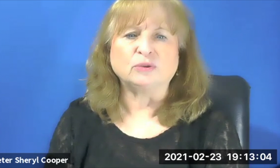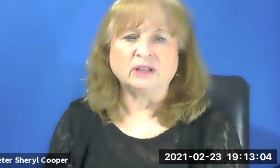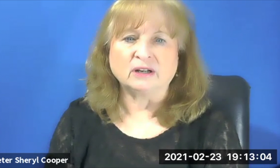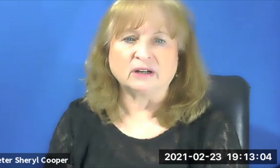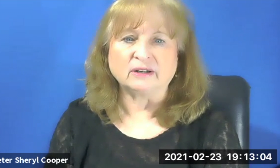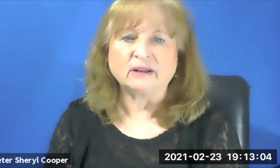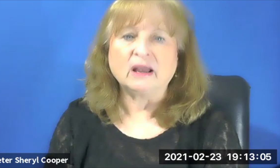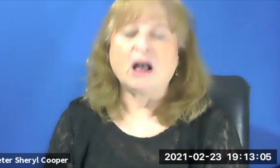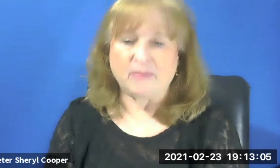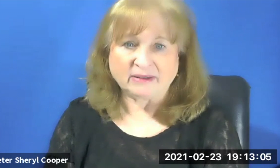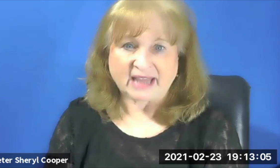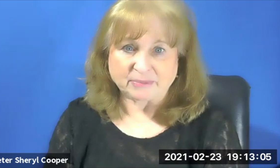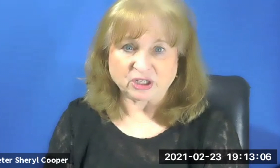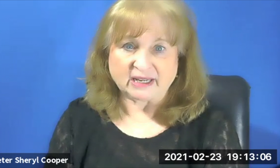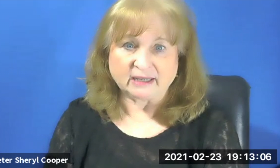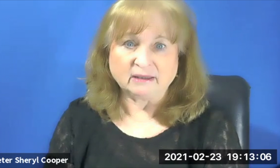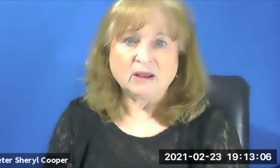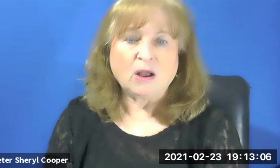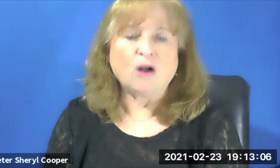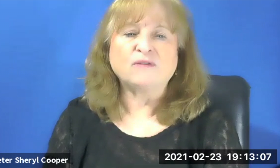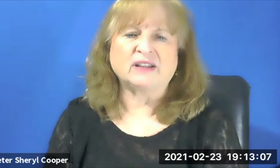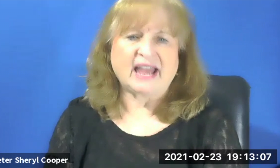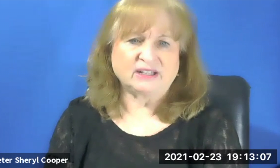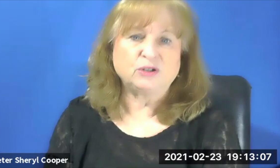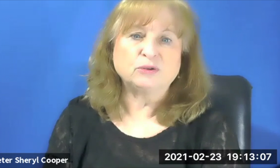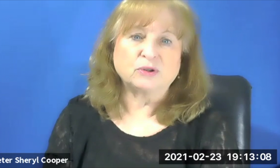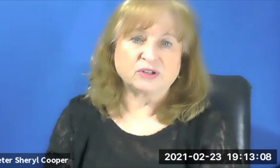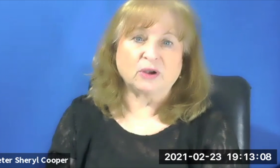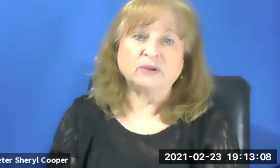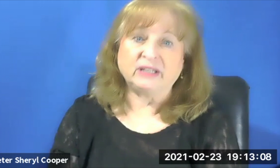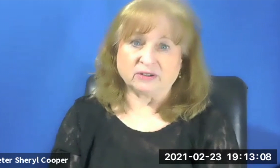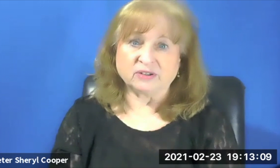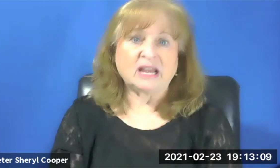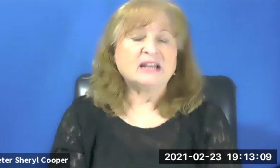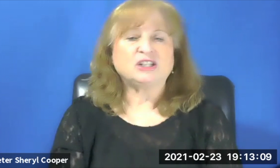learn about captioning over the last two or so years.